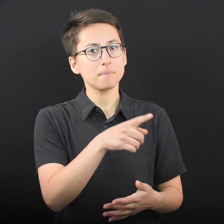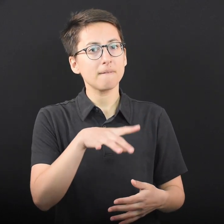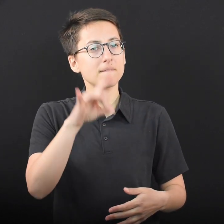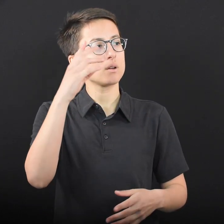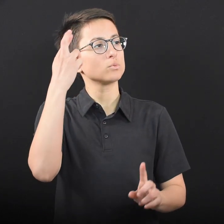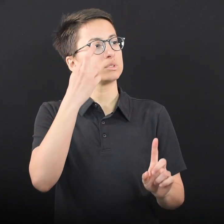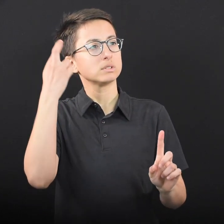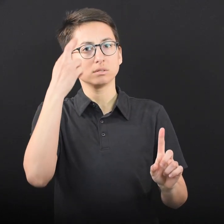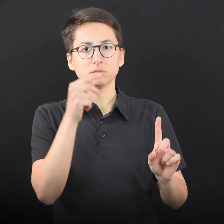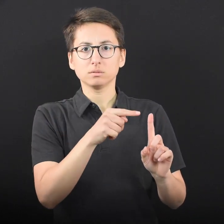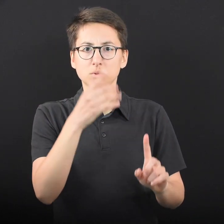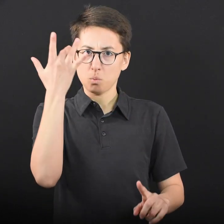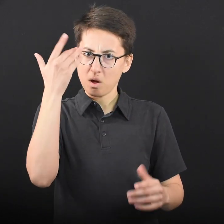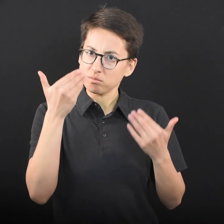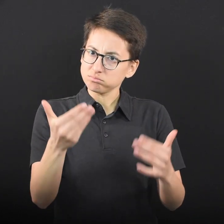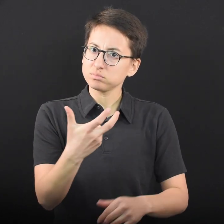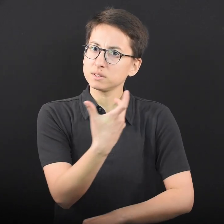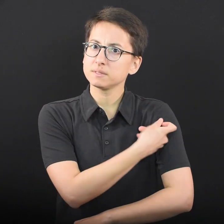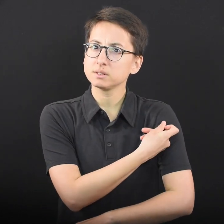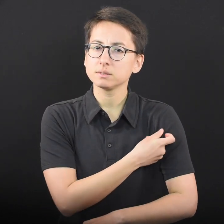Help them find their own reason to get vaccinated